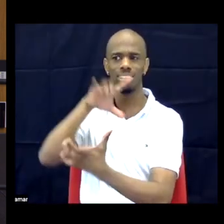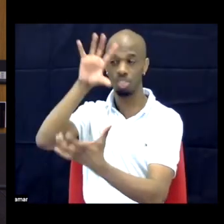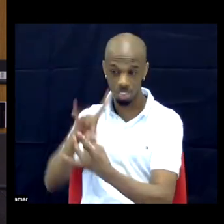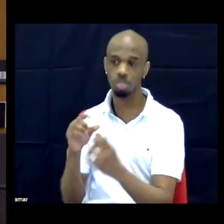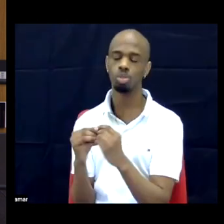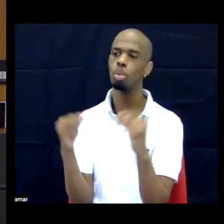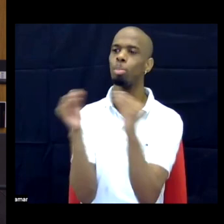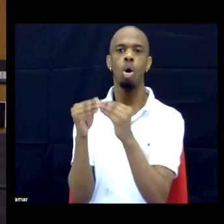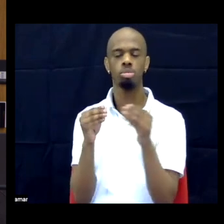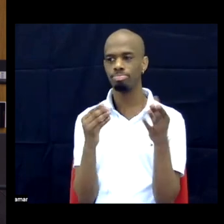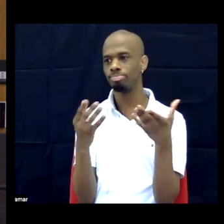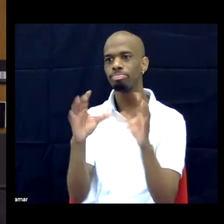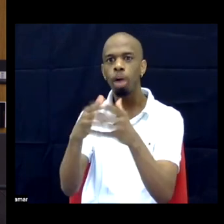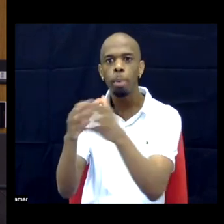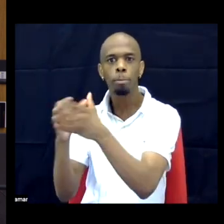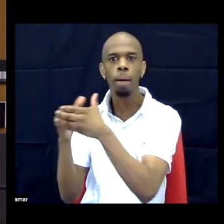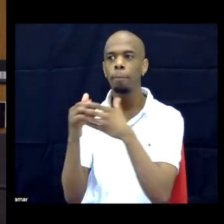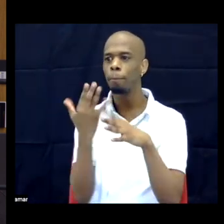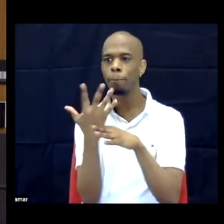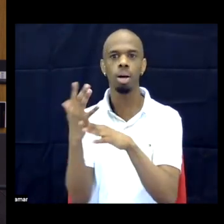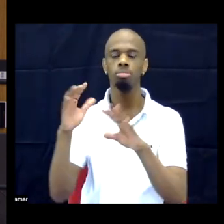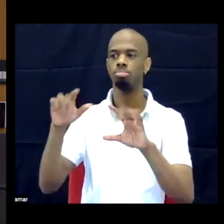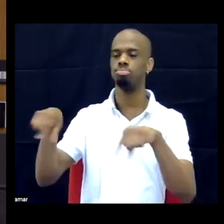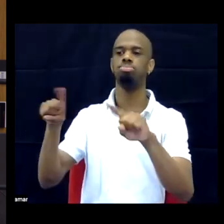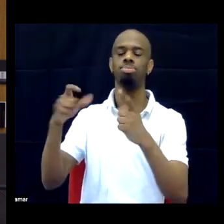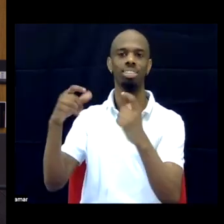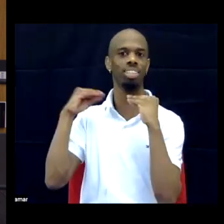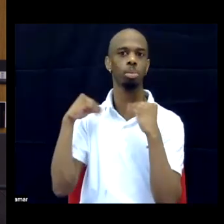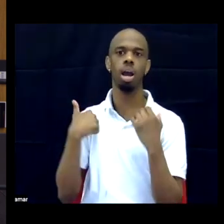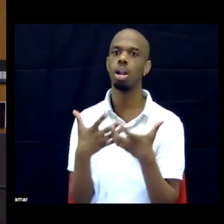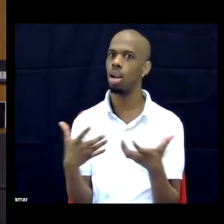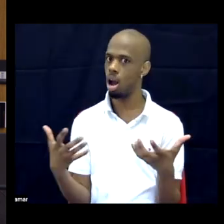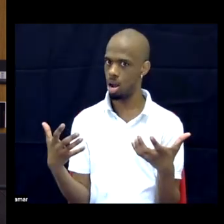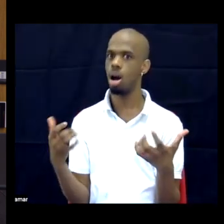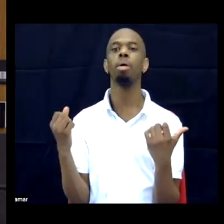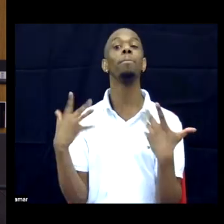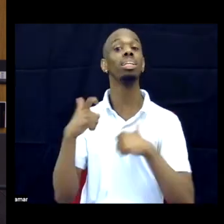I mean #disabilityTwitter has taught me so much, it's a place that I often go when I'm